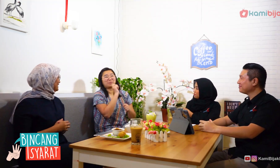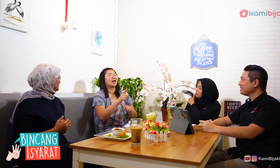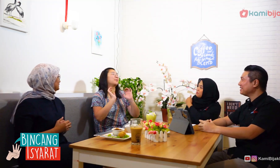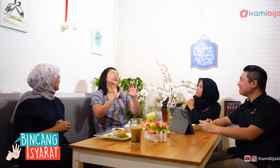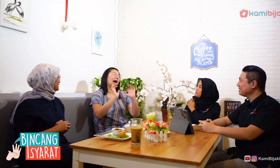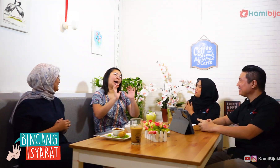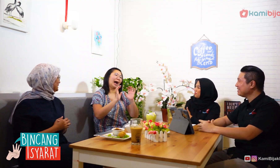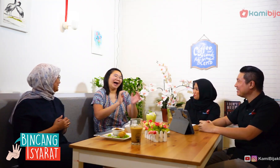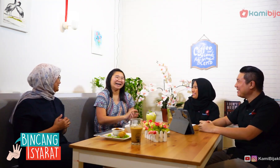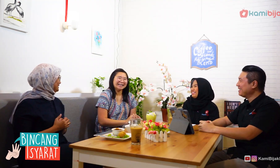I have many messages to deaf people in Indonesia